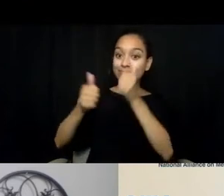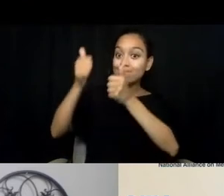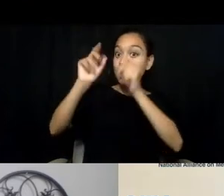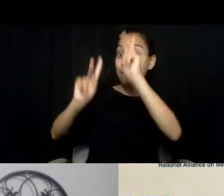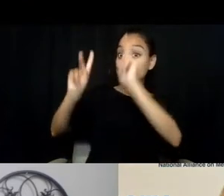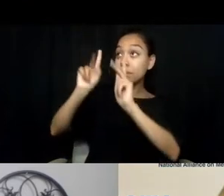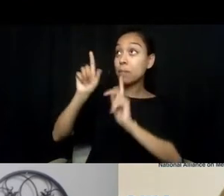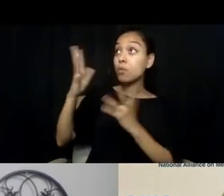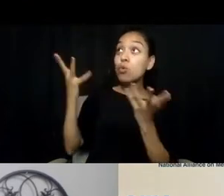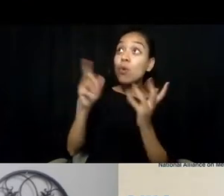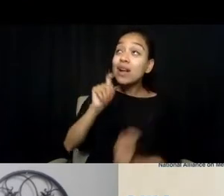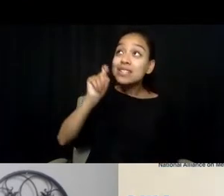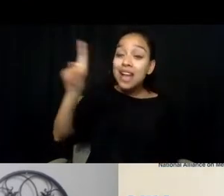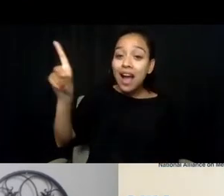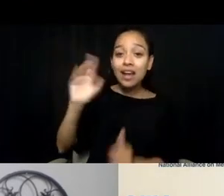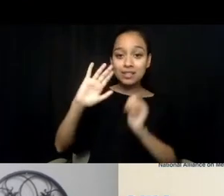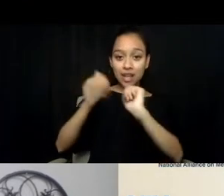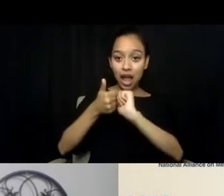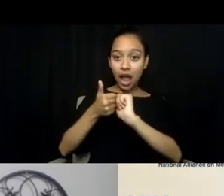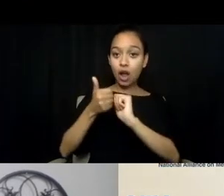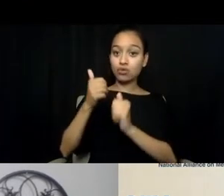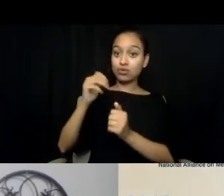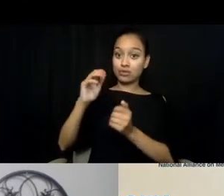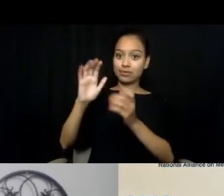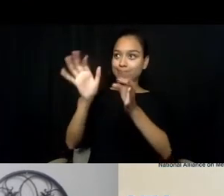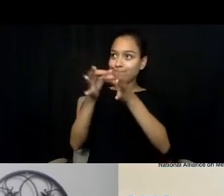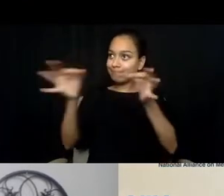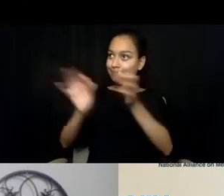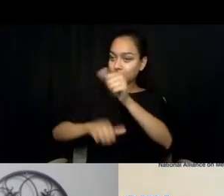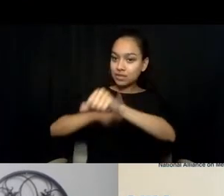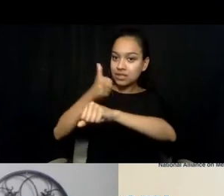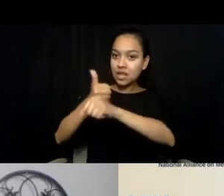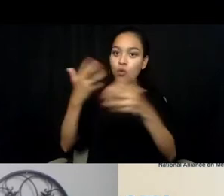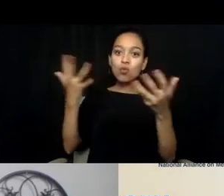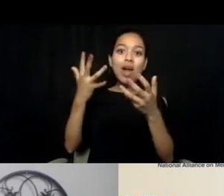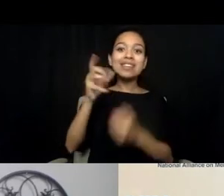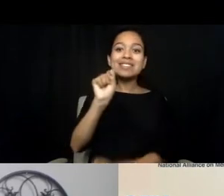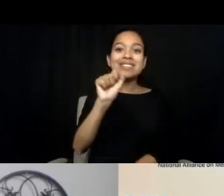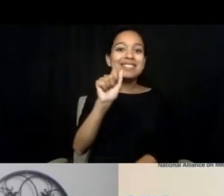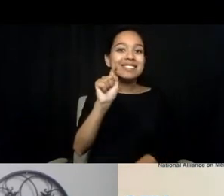how to position it, what is the status of it. We have a heat map that shows what states are where,